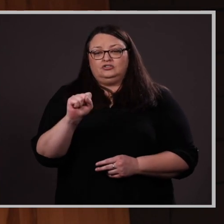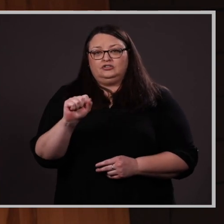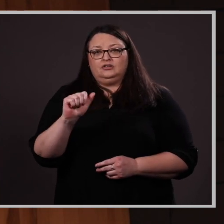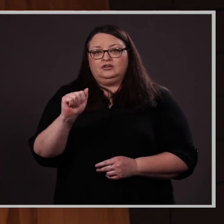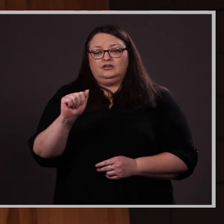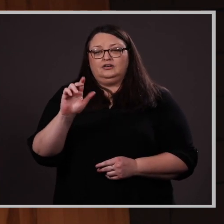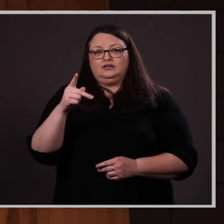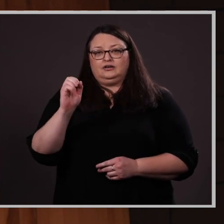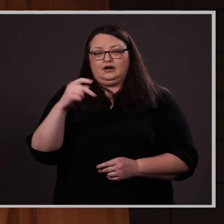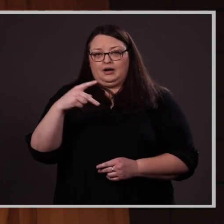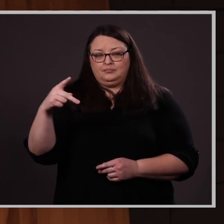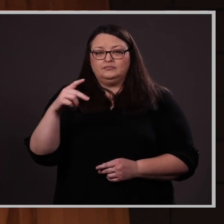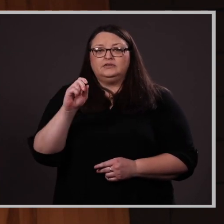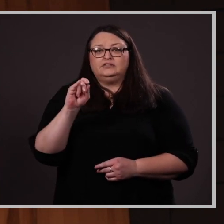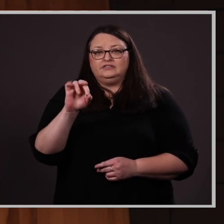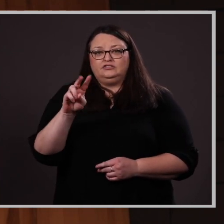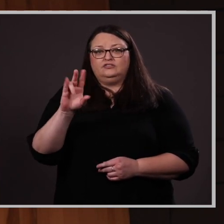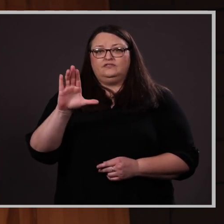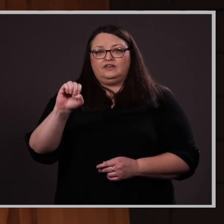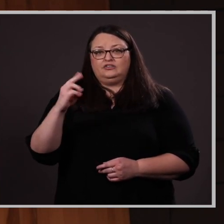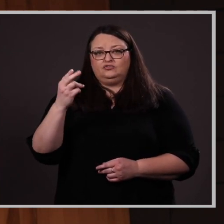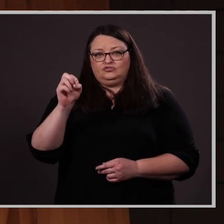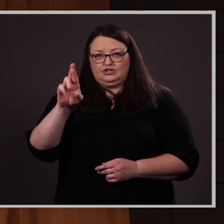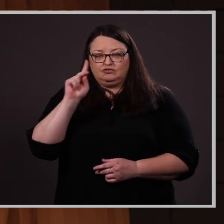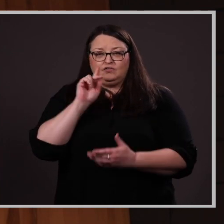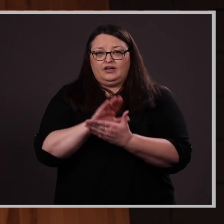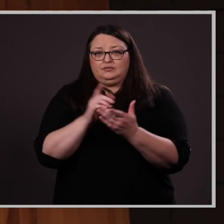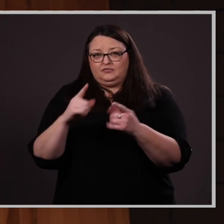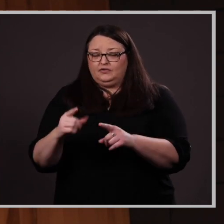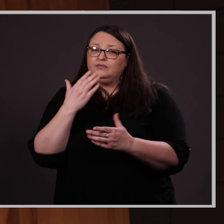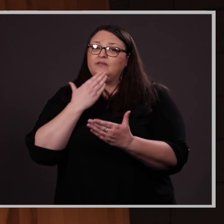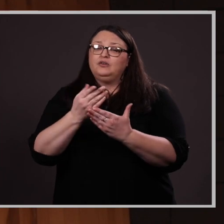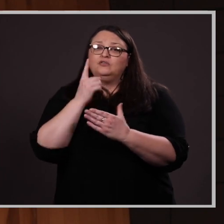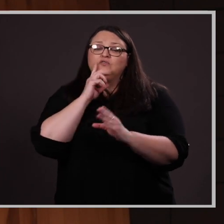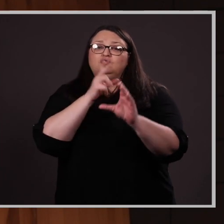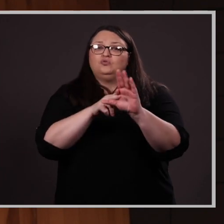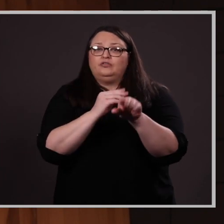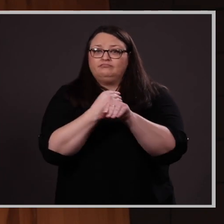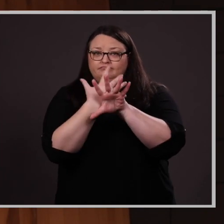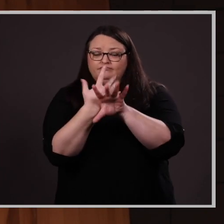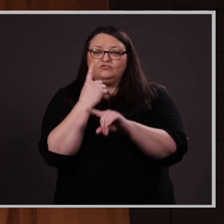Affairs. I want to thank you for joining us virtually for the annual University of Nebraska